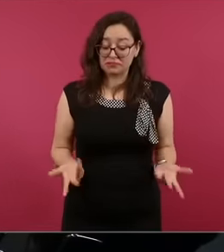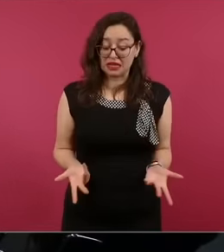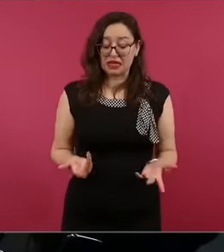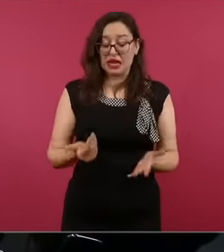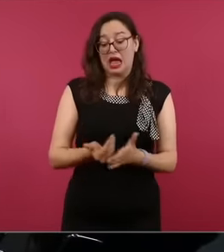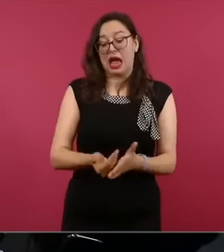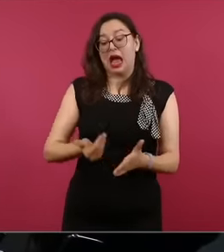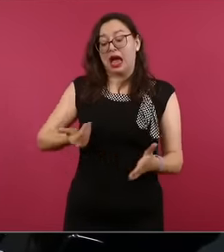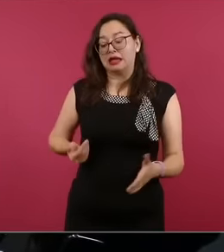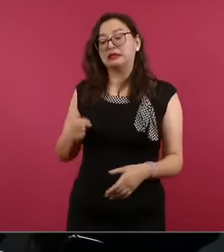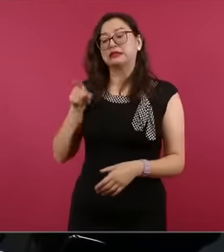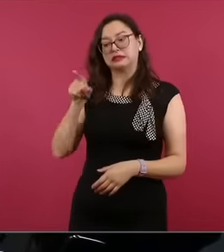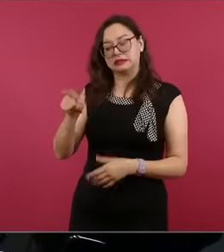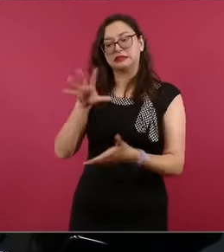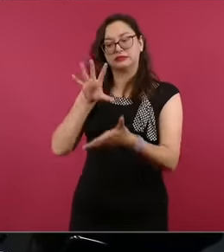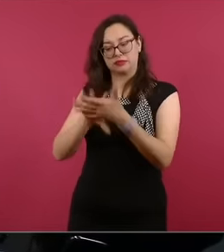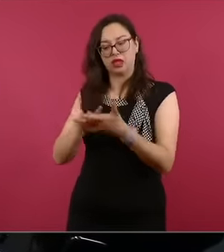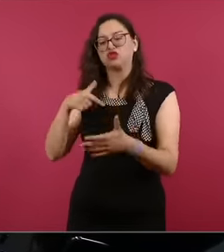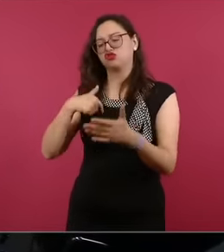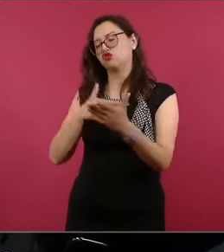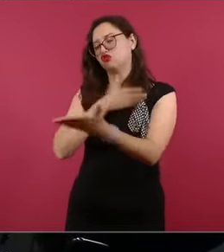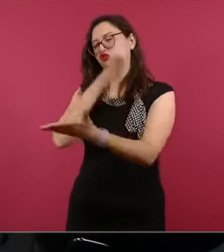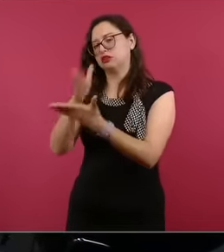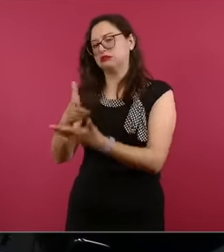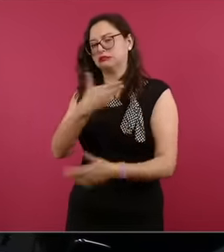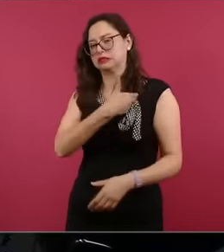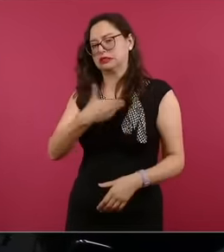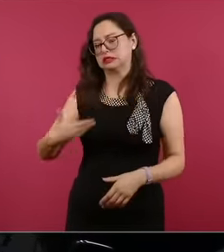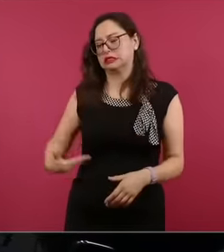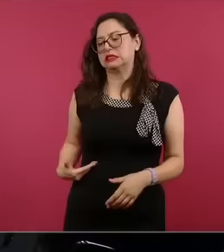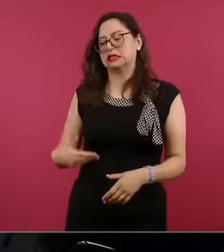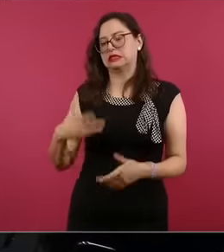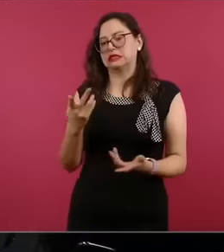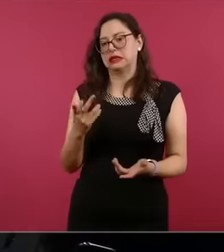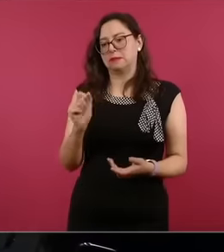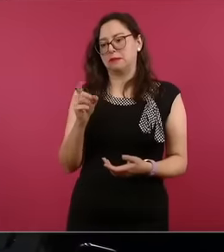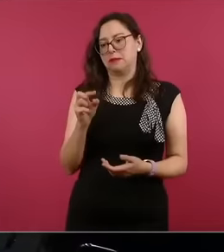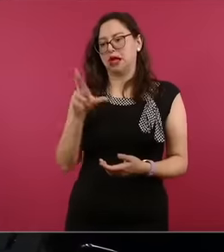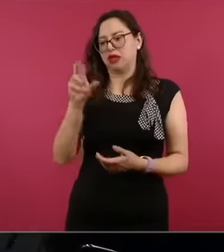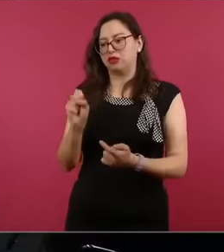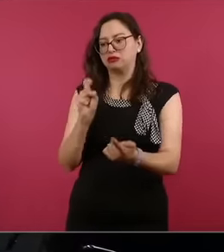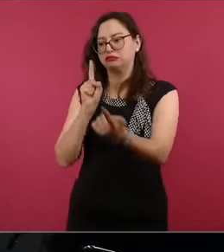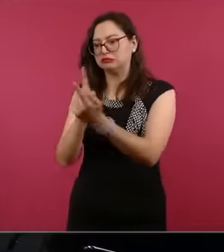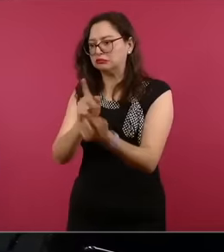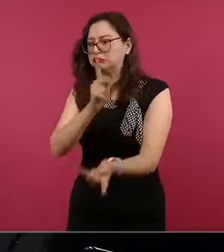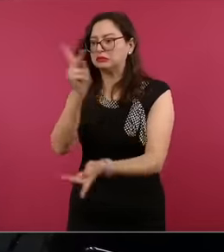he tells me is very very very alarming he is currently being